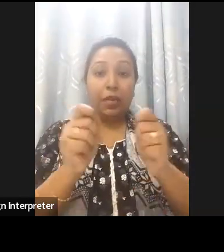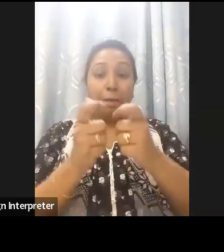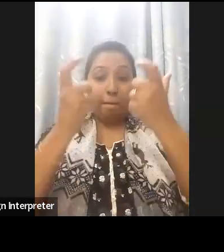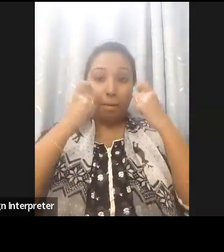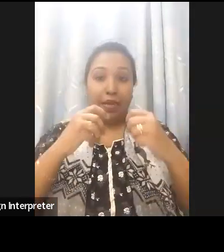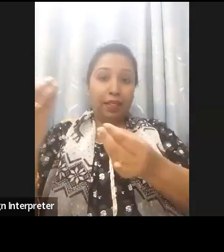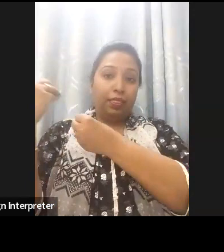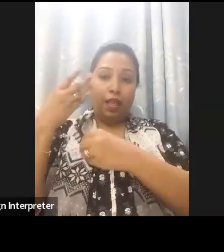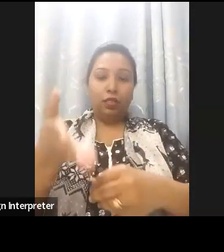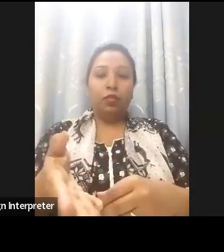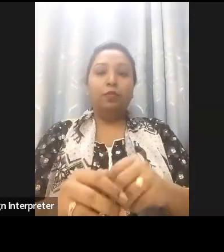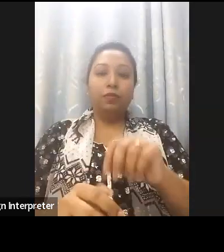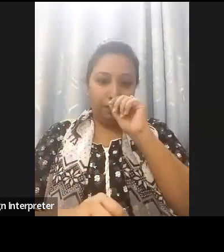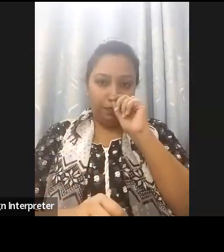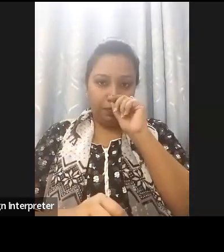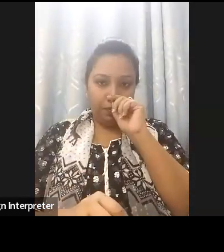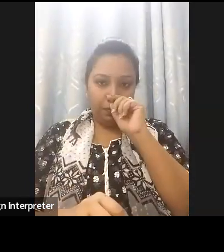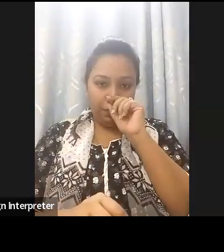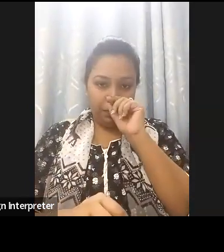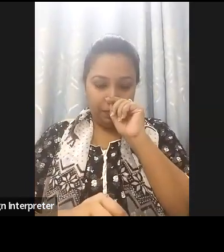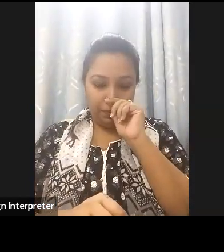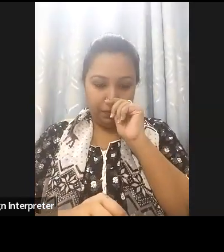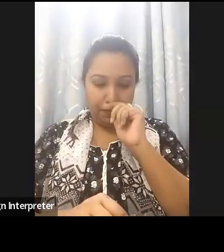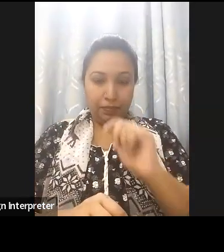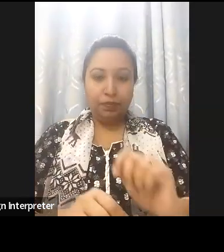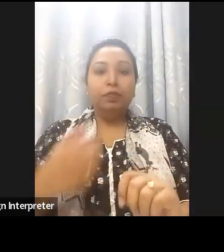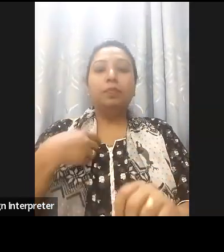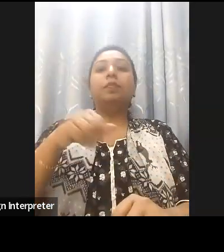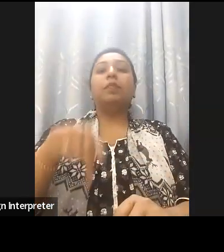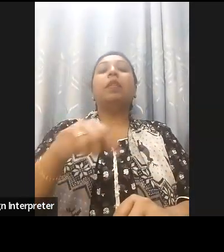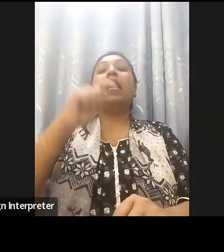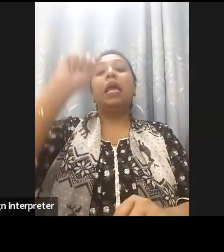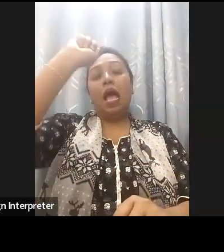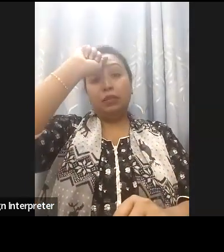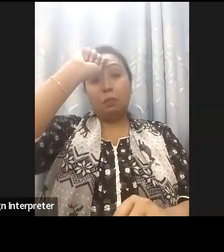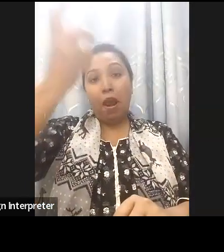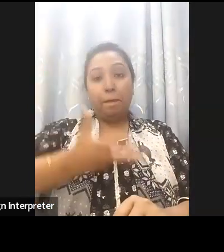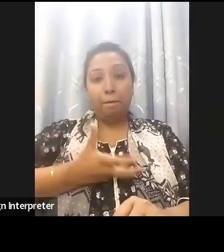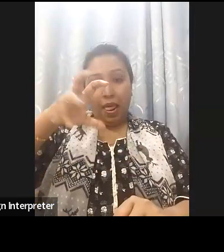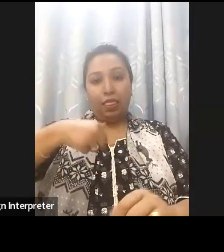for the Inclusive ICTs, Smart Cities for All and the International Association of Accessibility